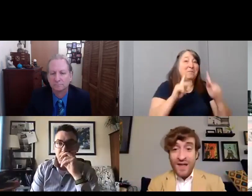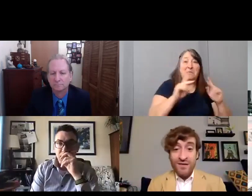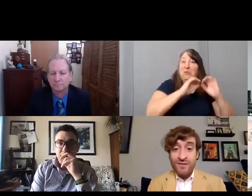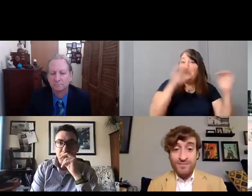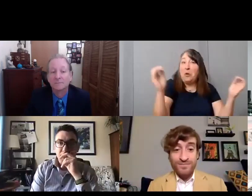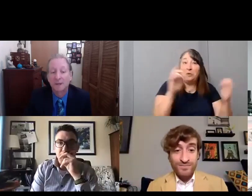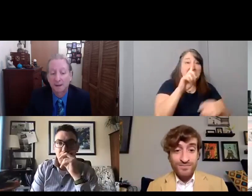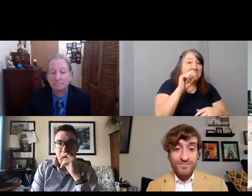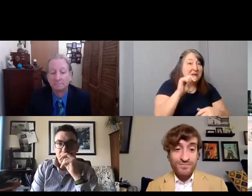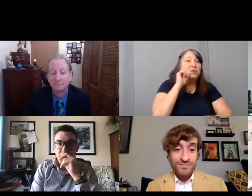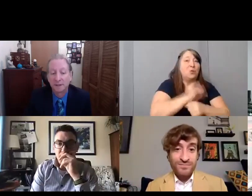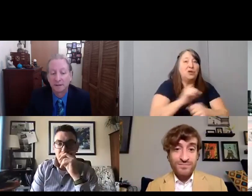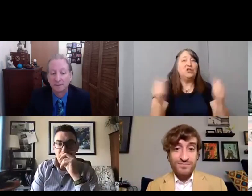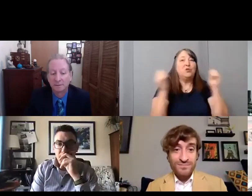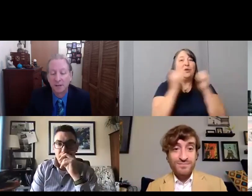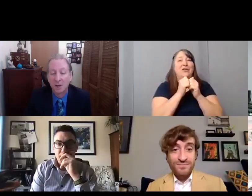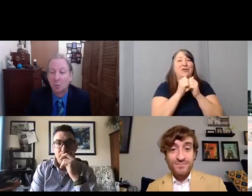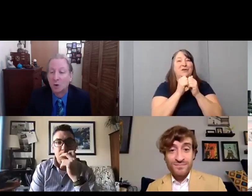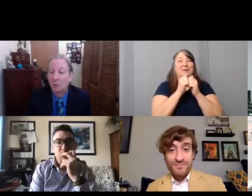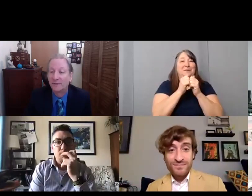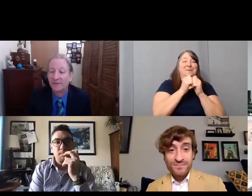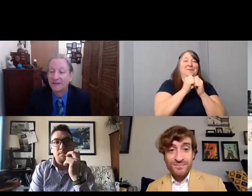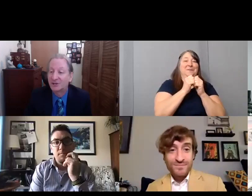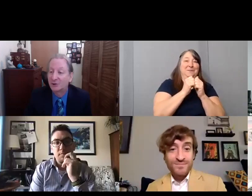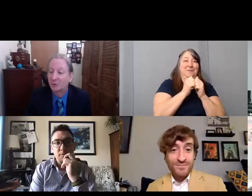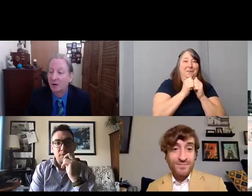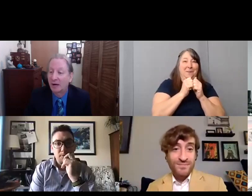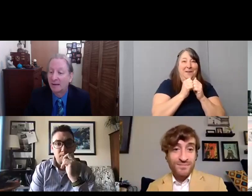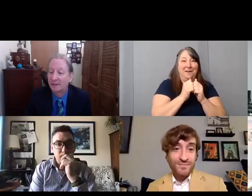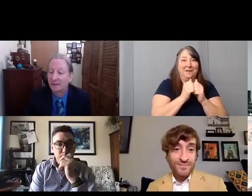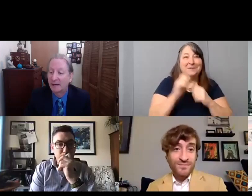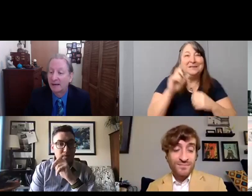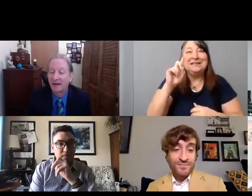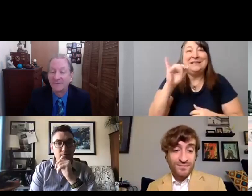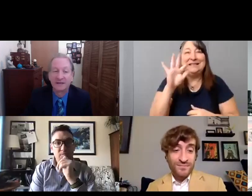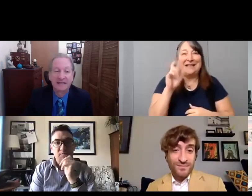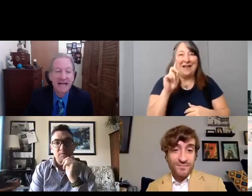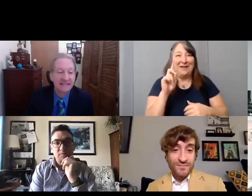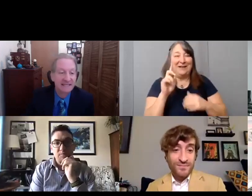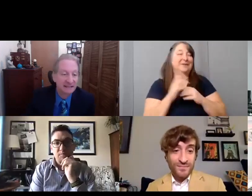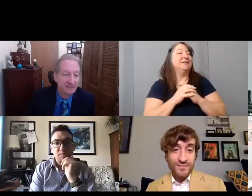[David] Yeah well, one thing too, I mean, I've done casting in the past,